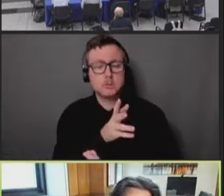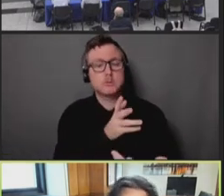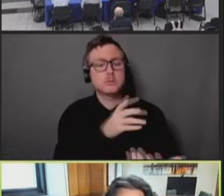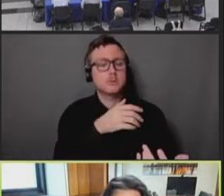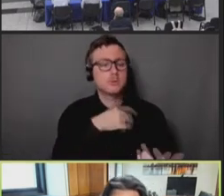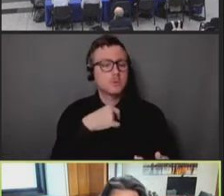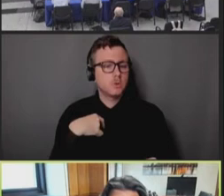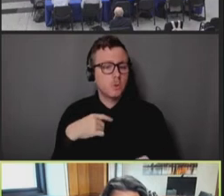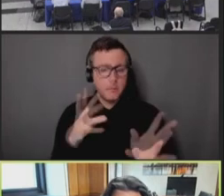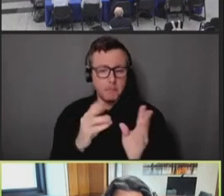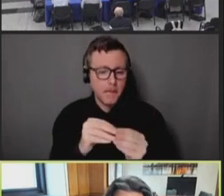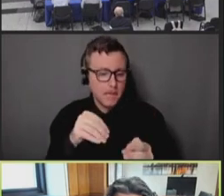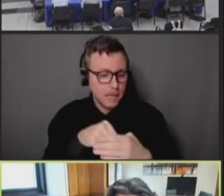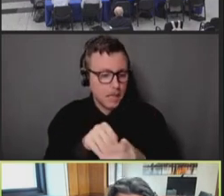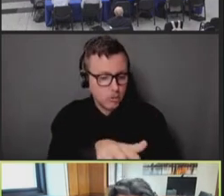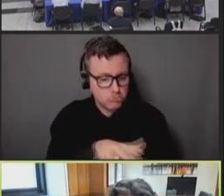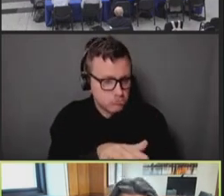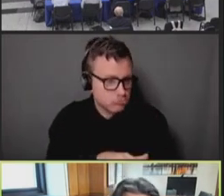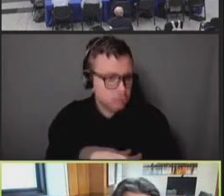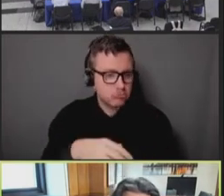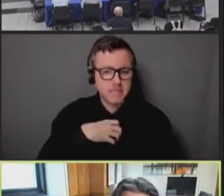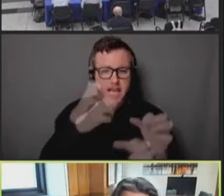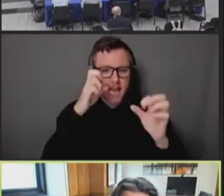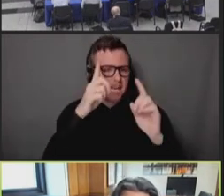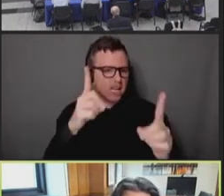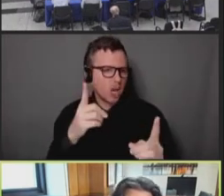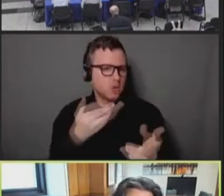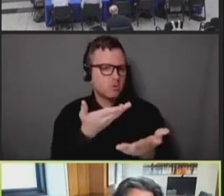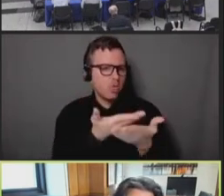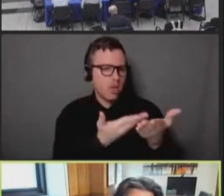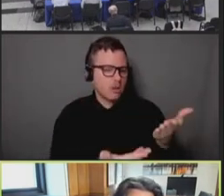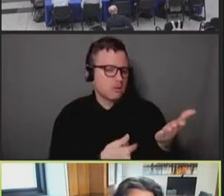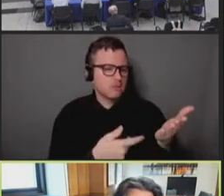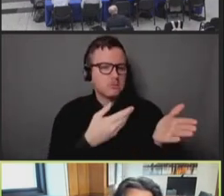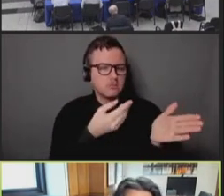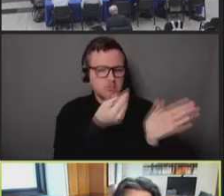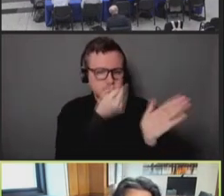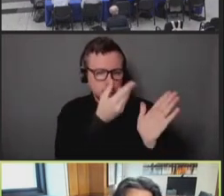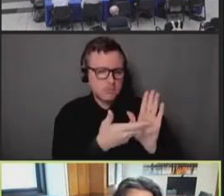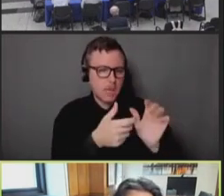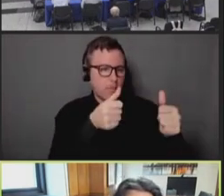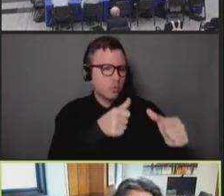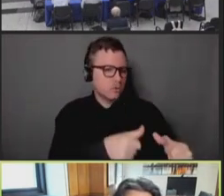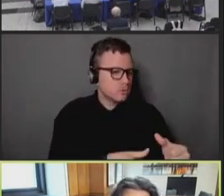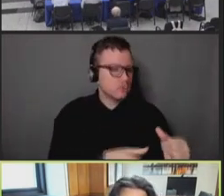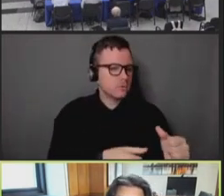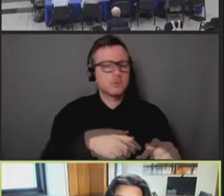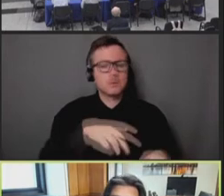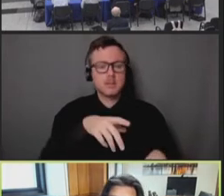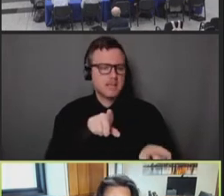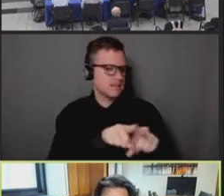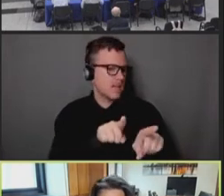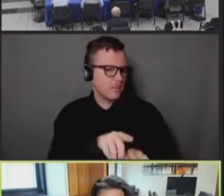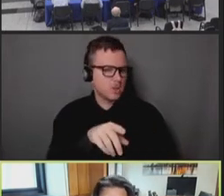distribute educational materials, which we started back in early June, during pride, reaching circuit